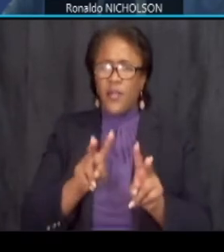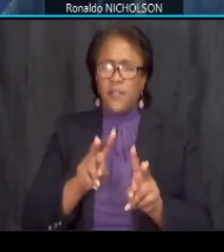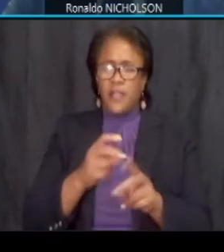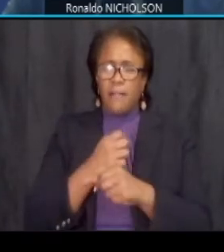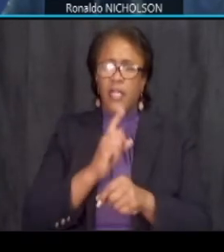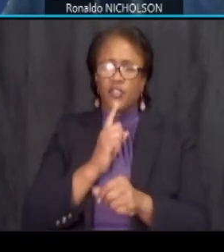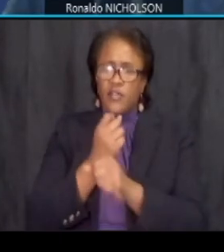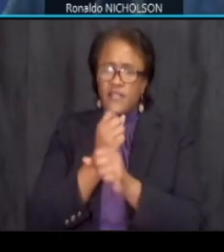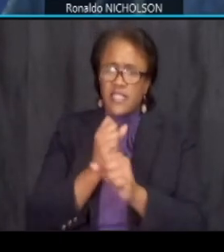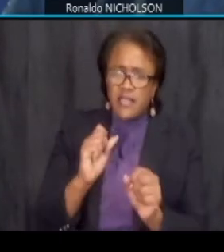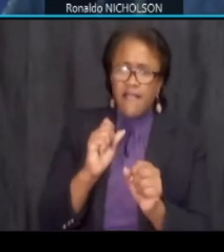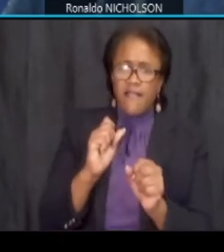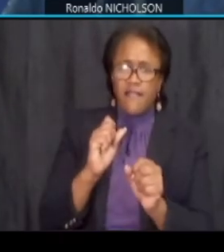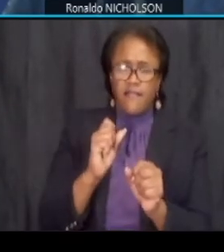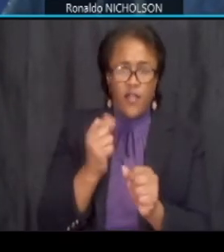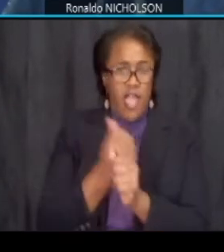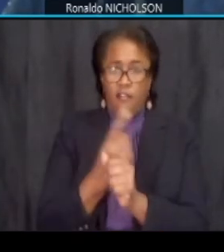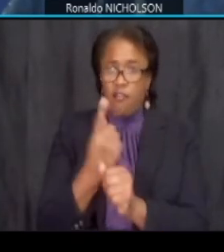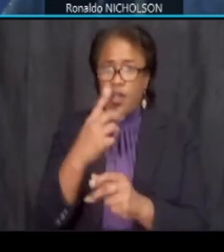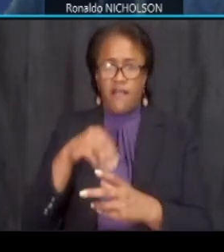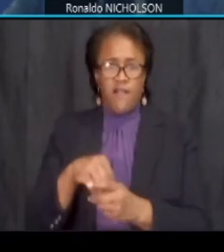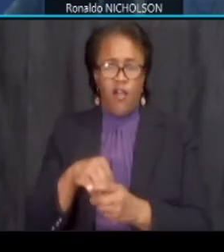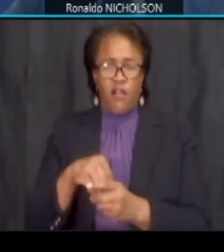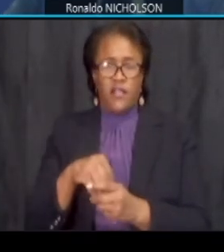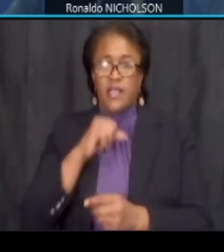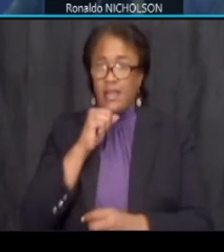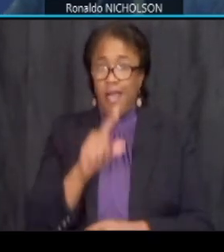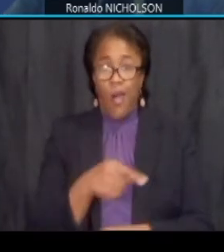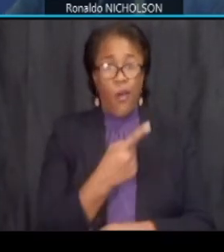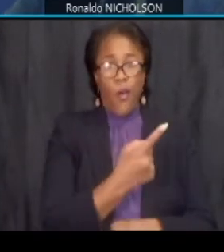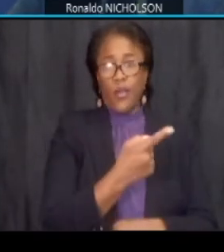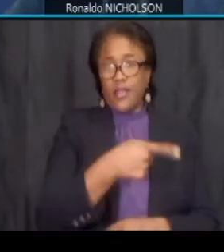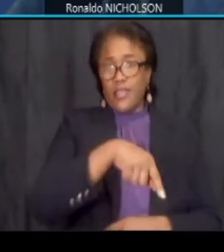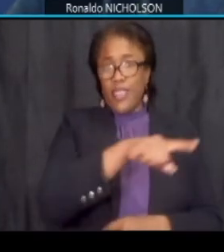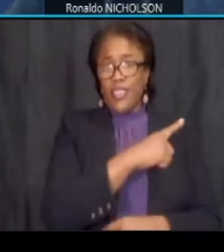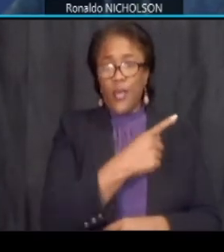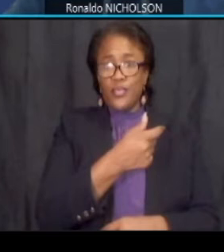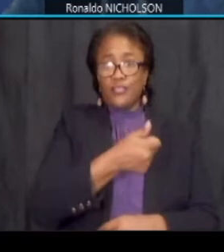to all involved not just those that may traverse the project